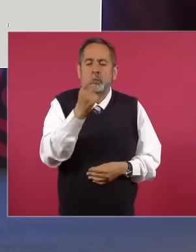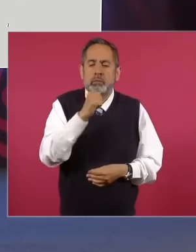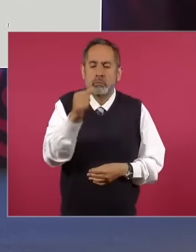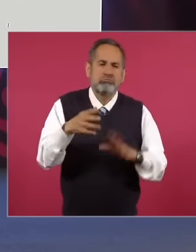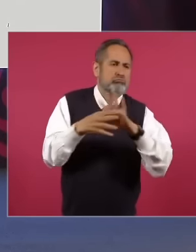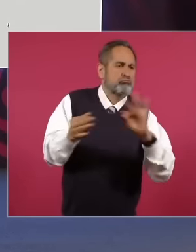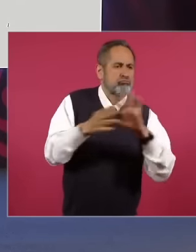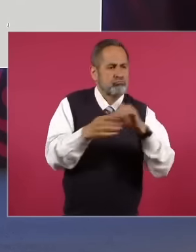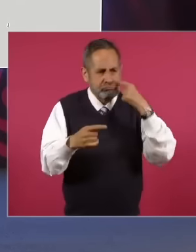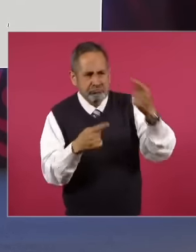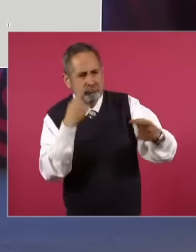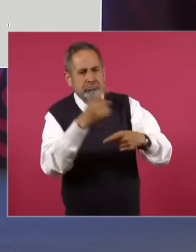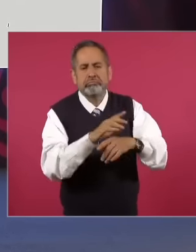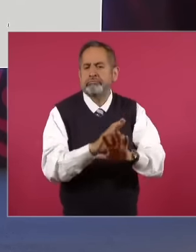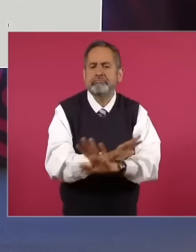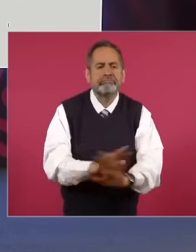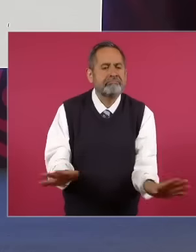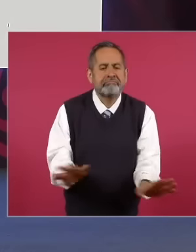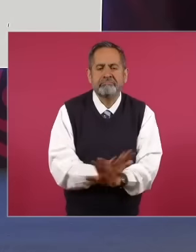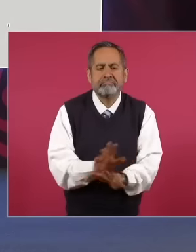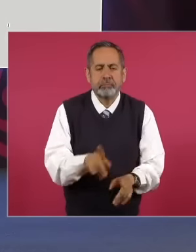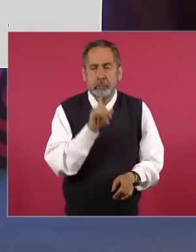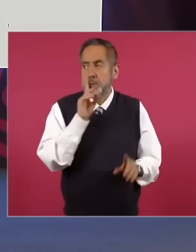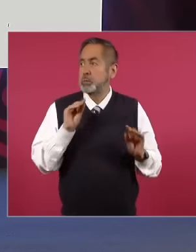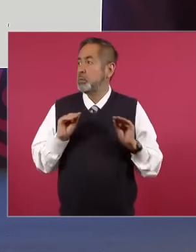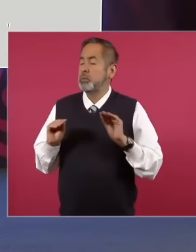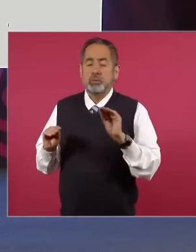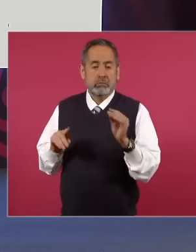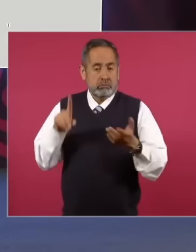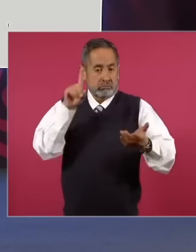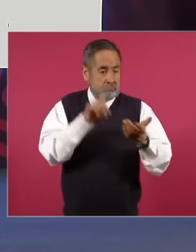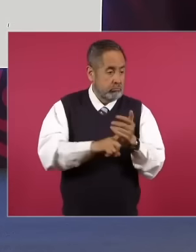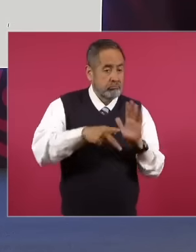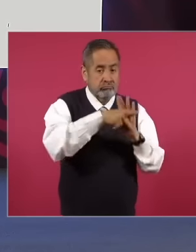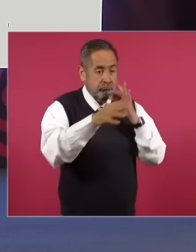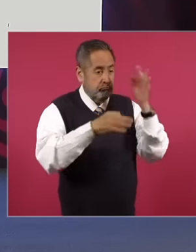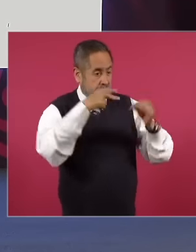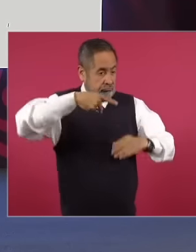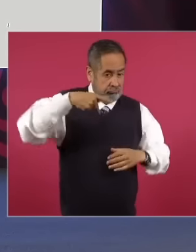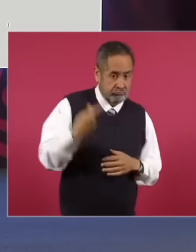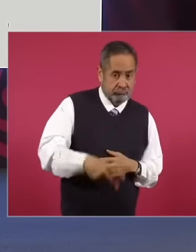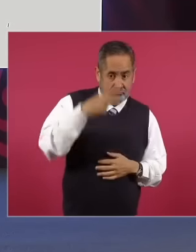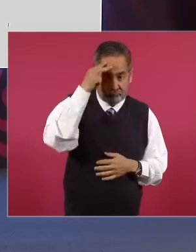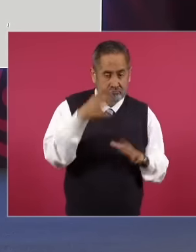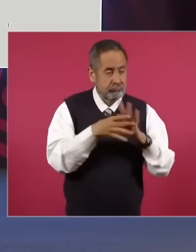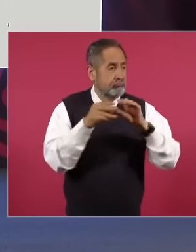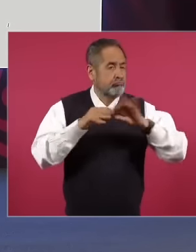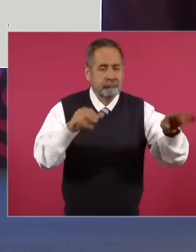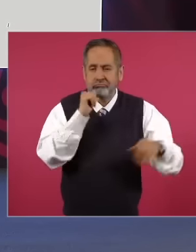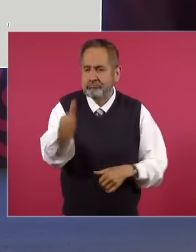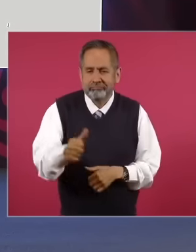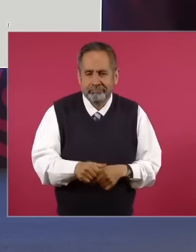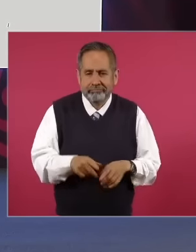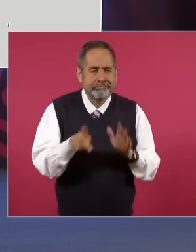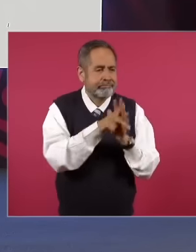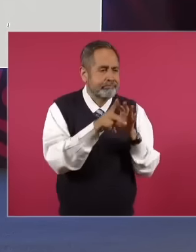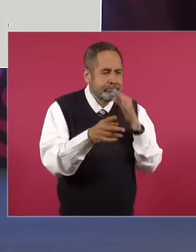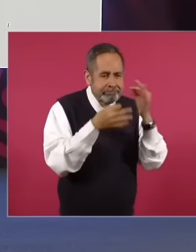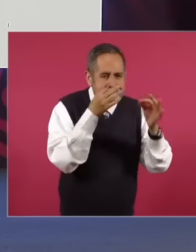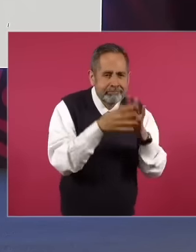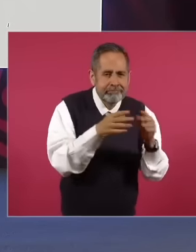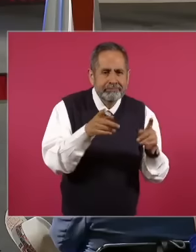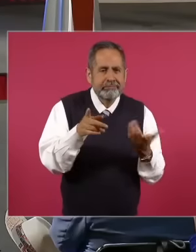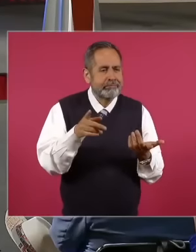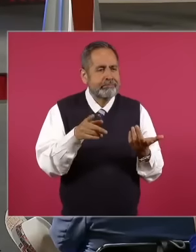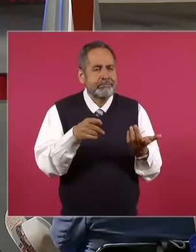neither the famous people in the national press nor the famous people in the international press.